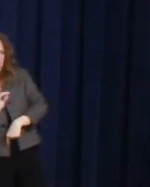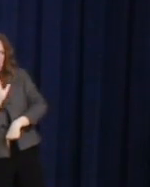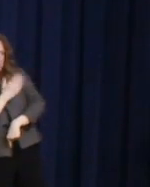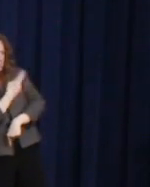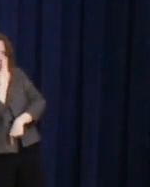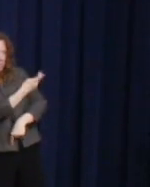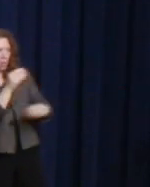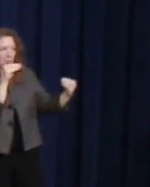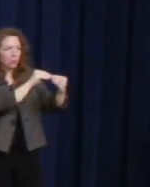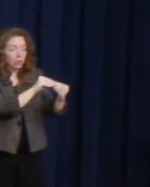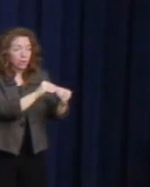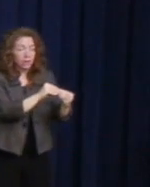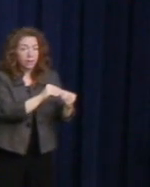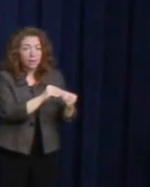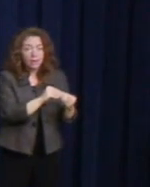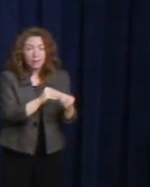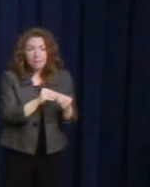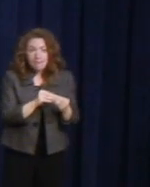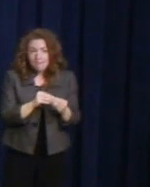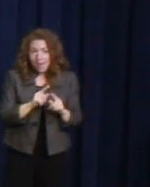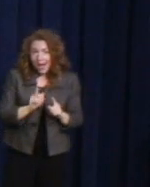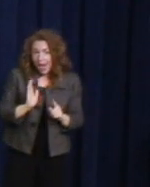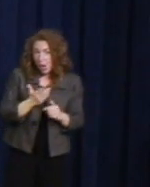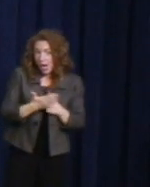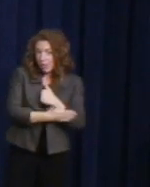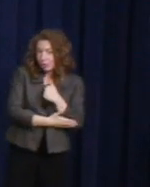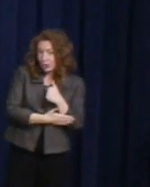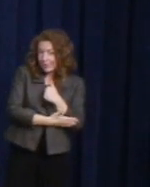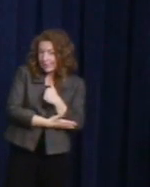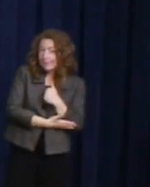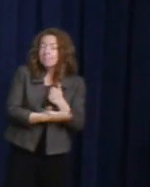nine-year-olds could probably explain that kiss to their parents